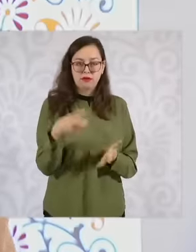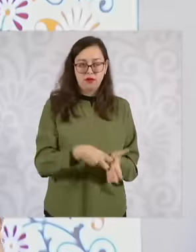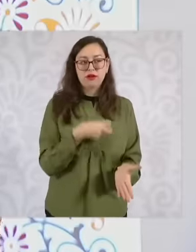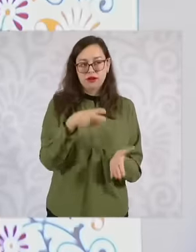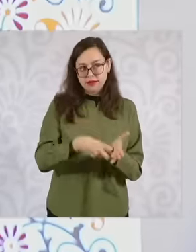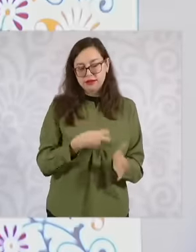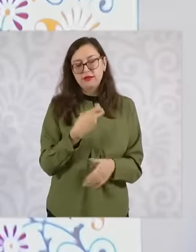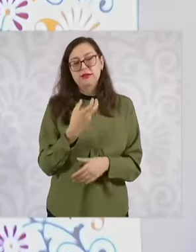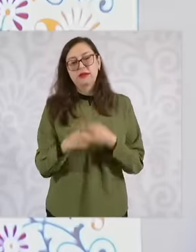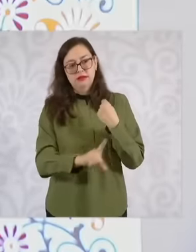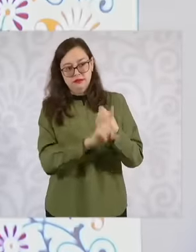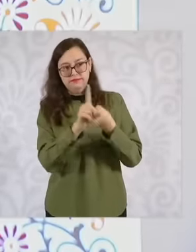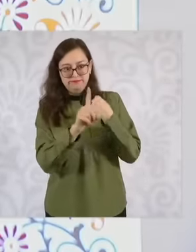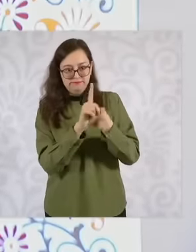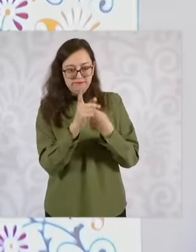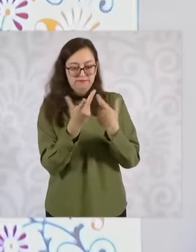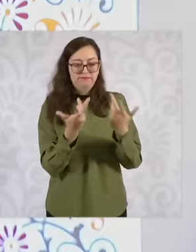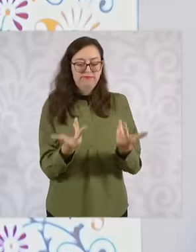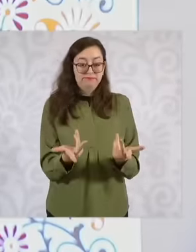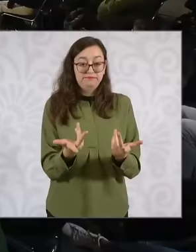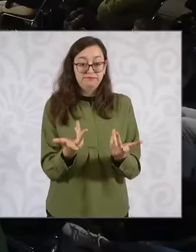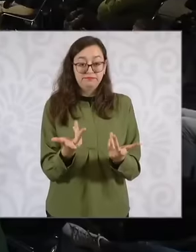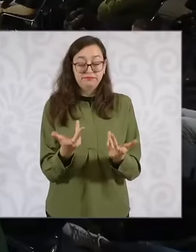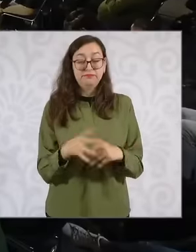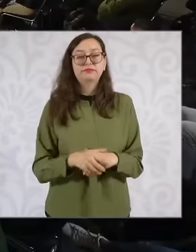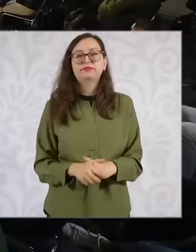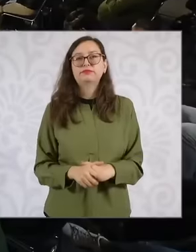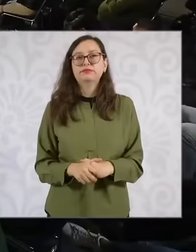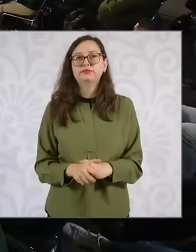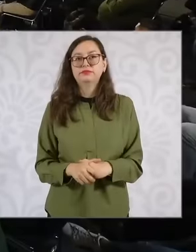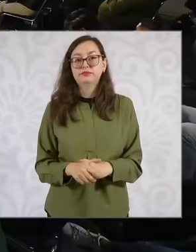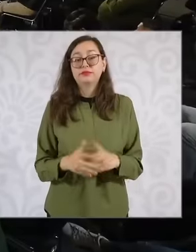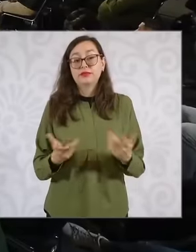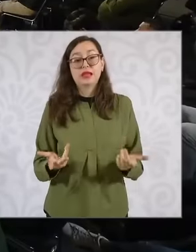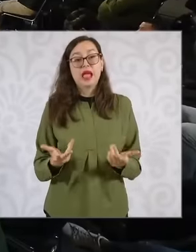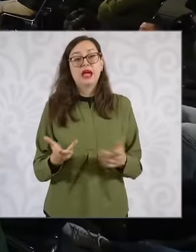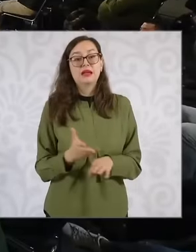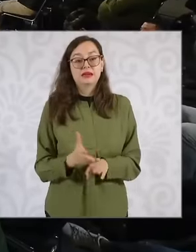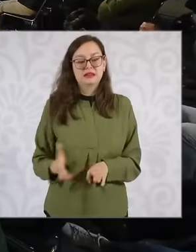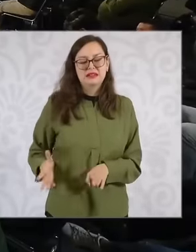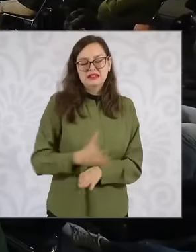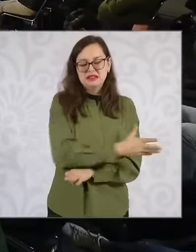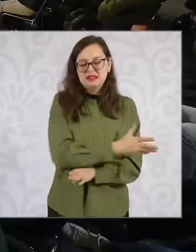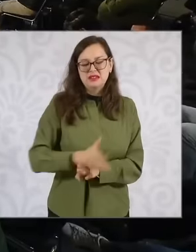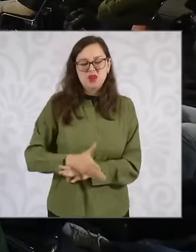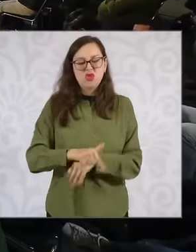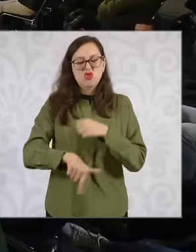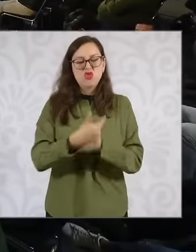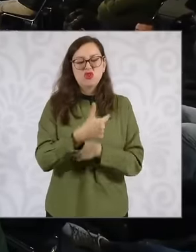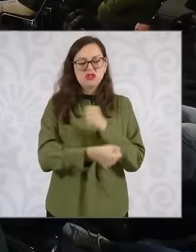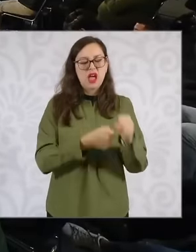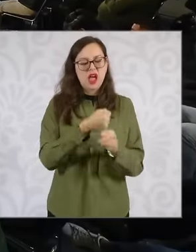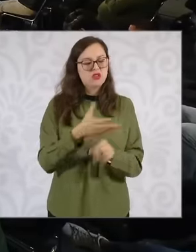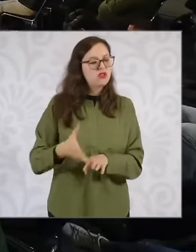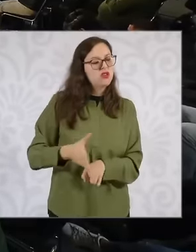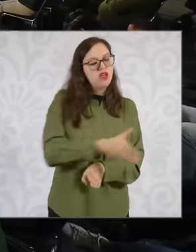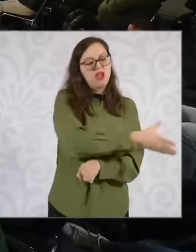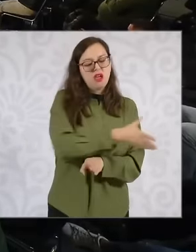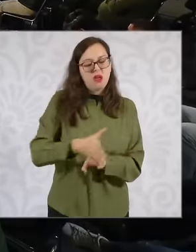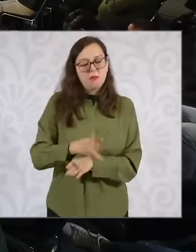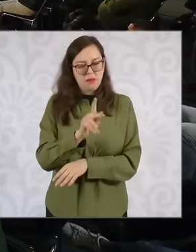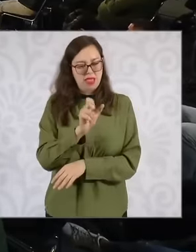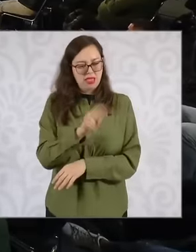then, which was actually a program for real estate companies, it was a